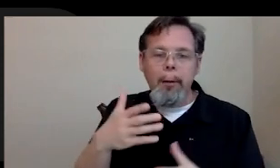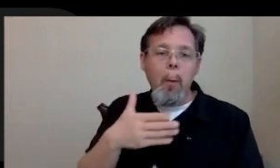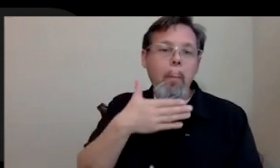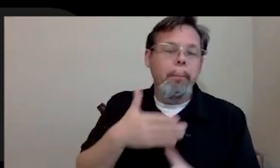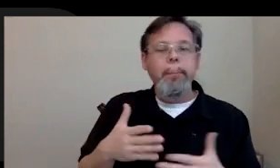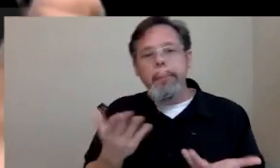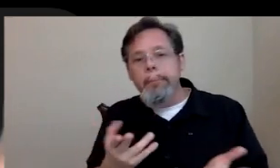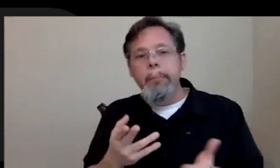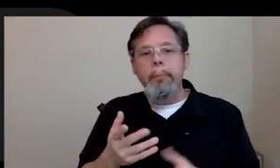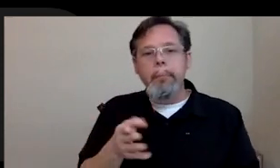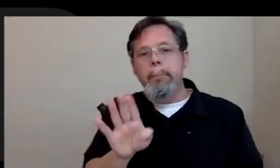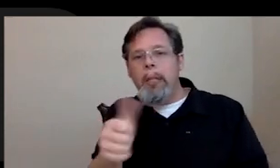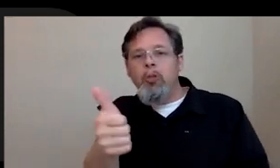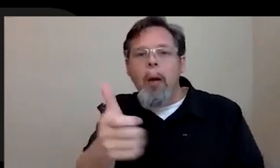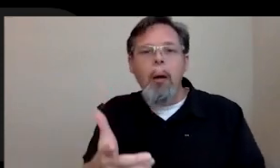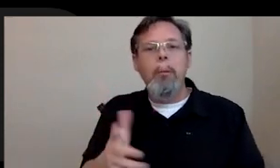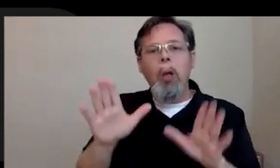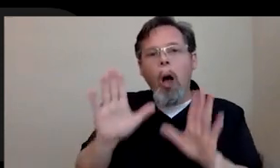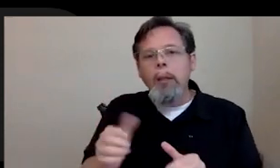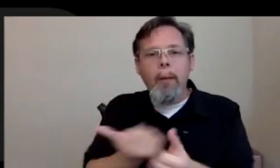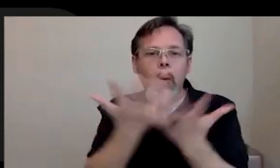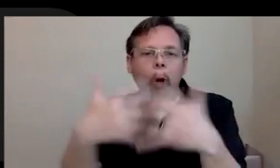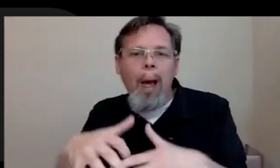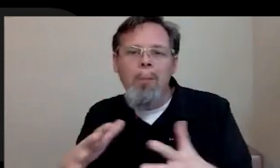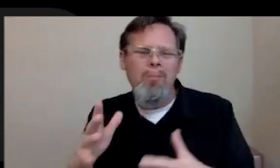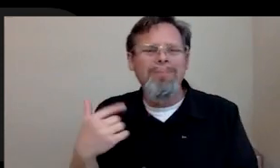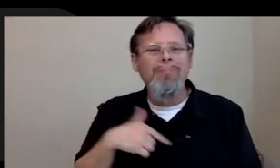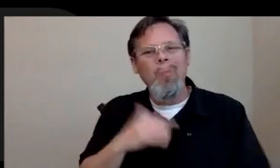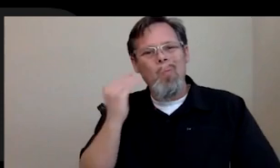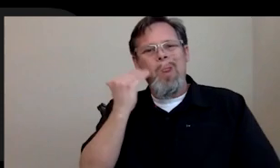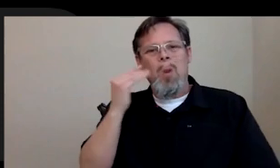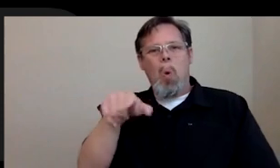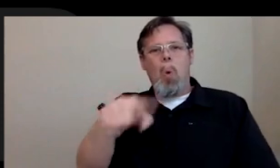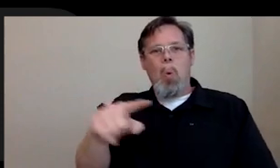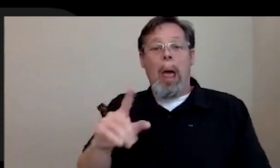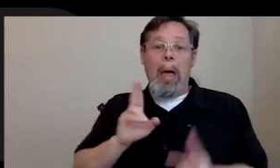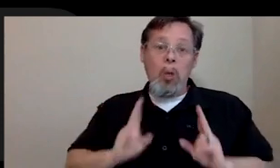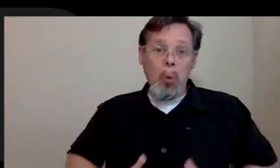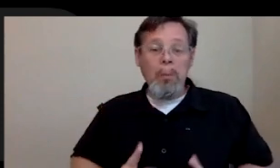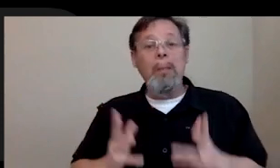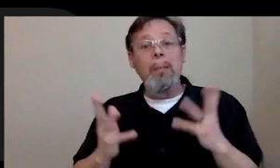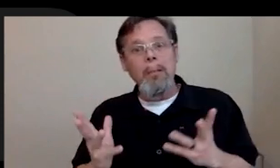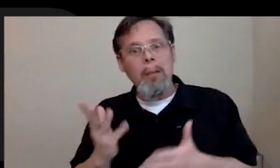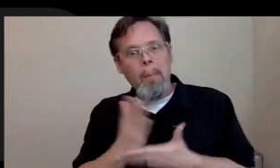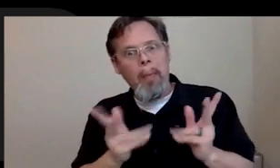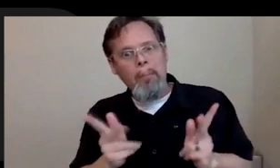awesome and everything will work out. But we all know that as humans there are things that humans do when they are comfortable, when they are